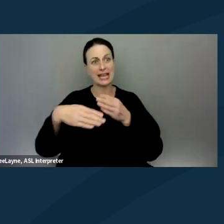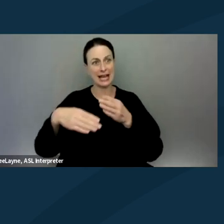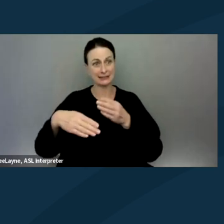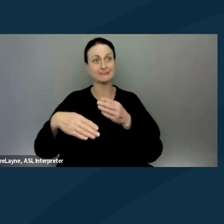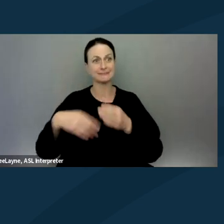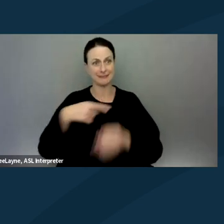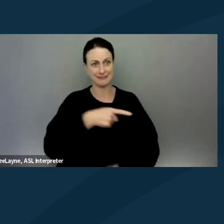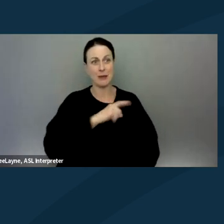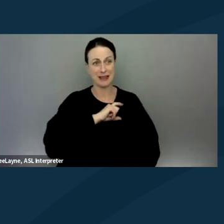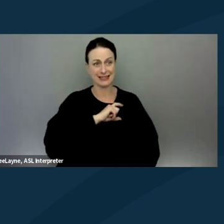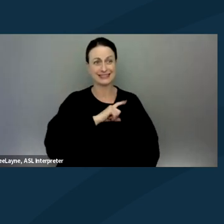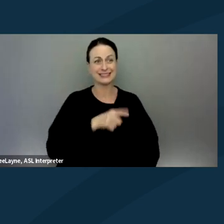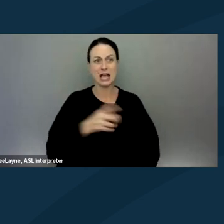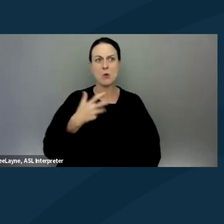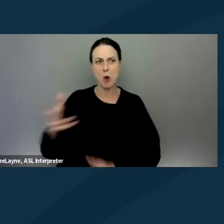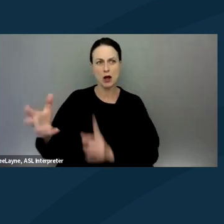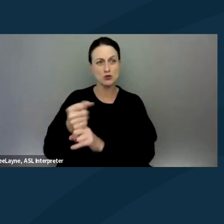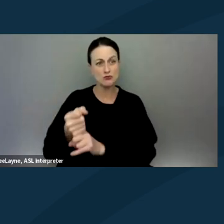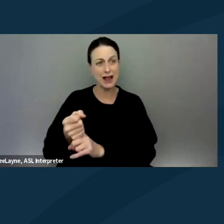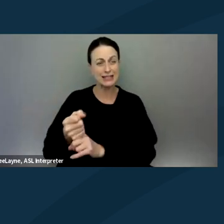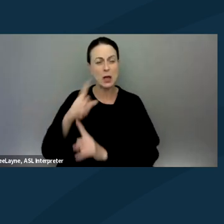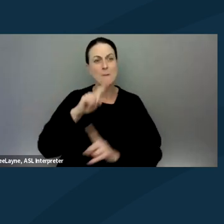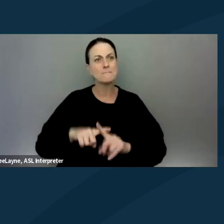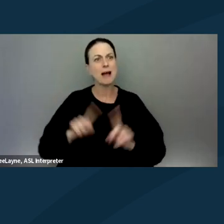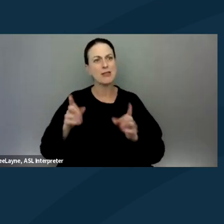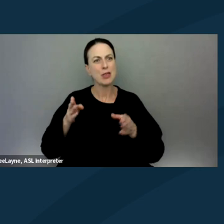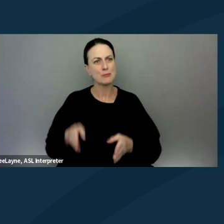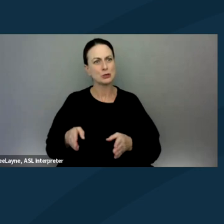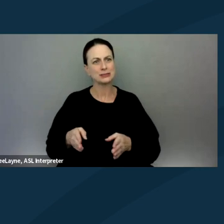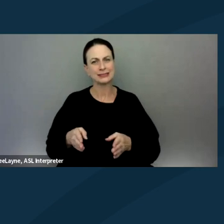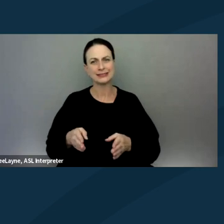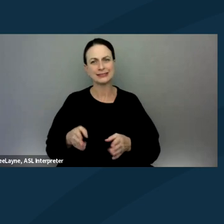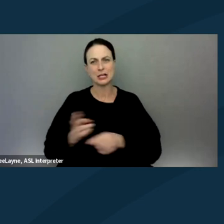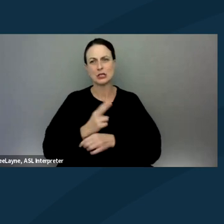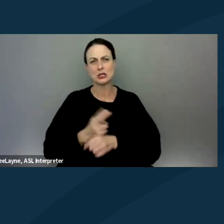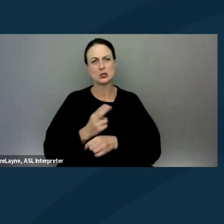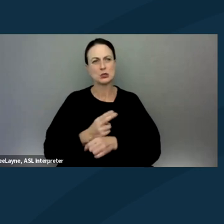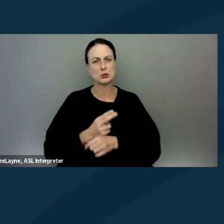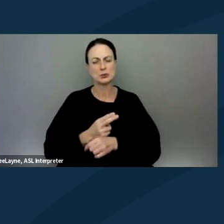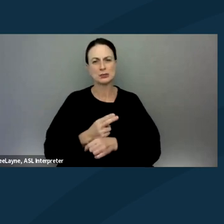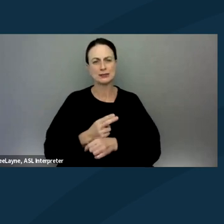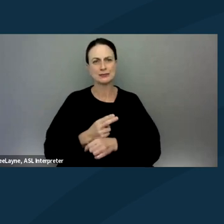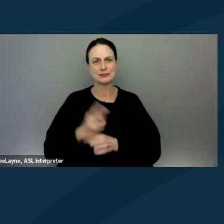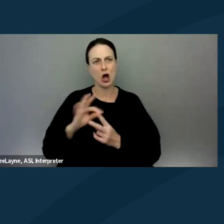And he wanted to arrest that person, but that person used alternate communication methods.